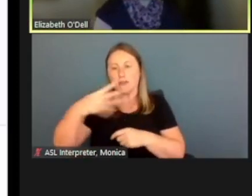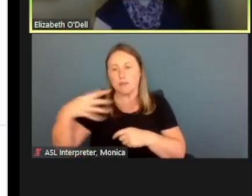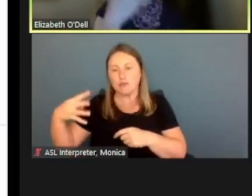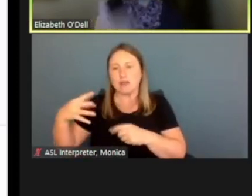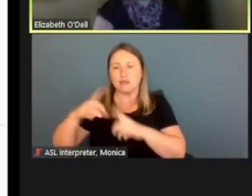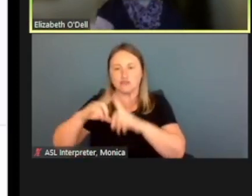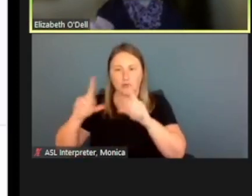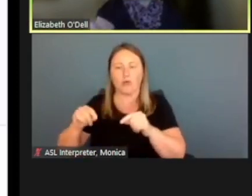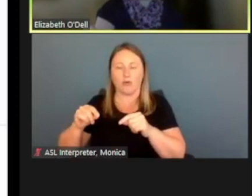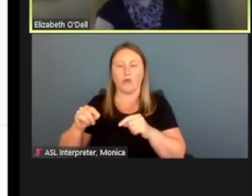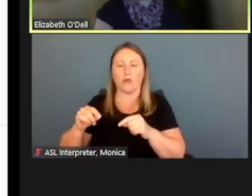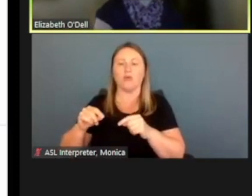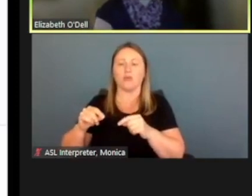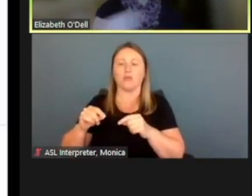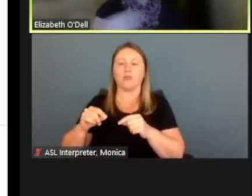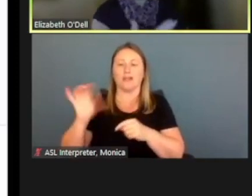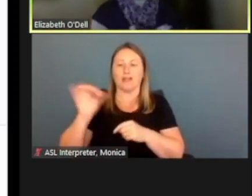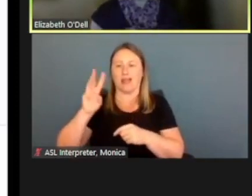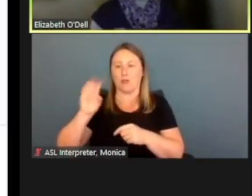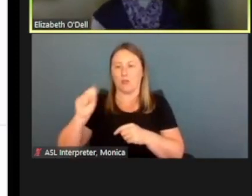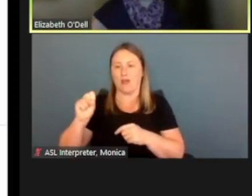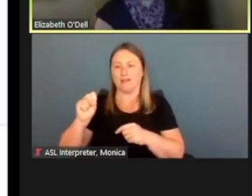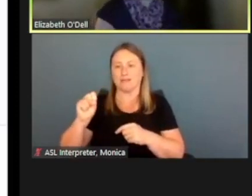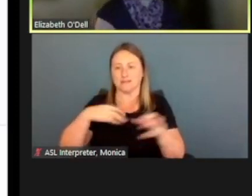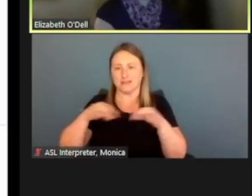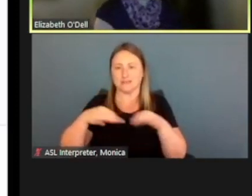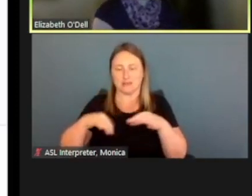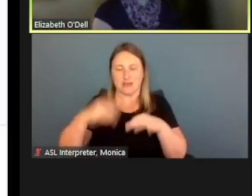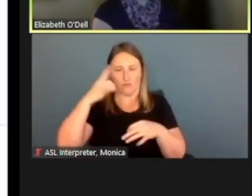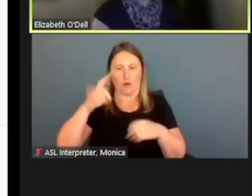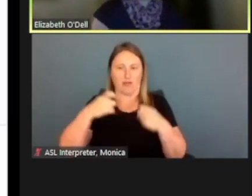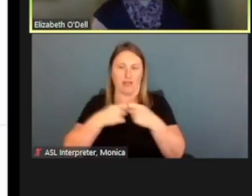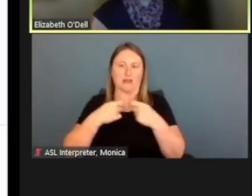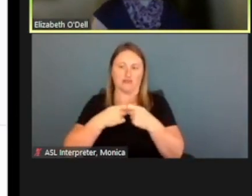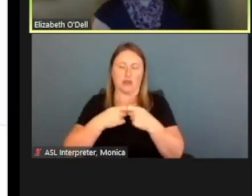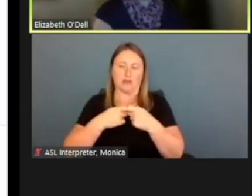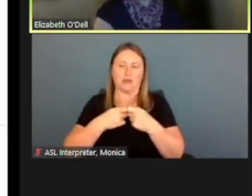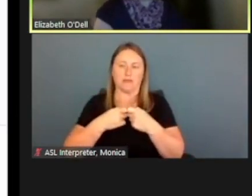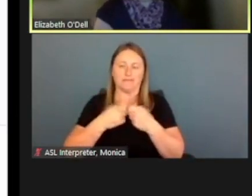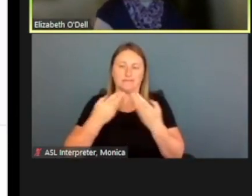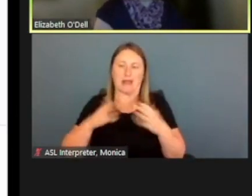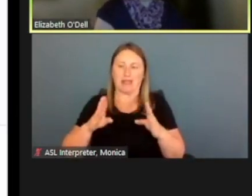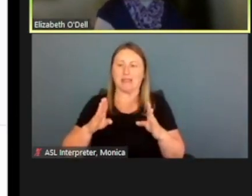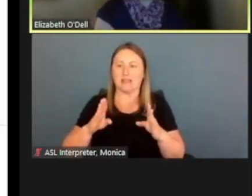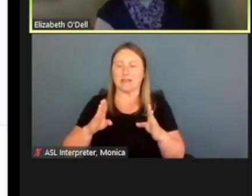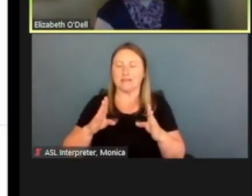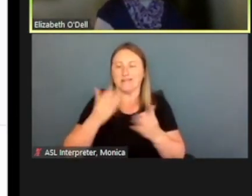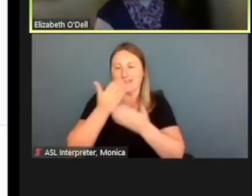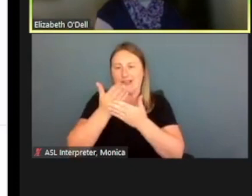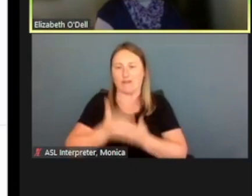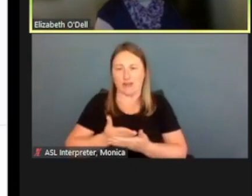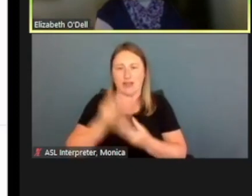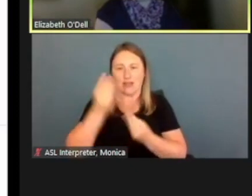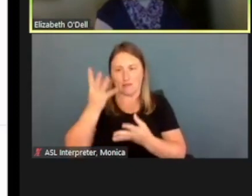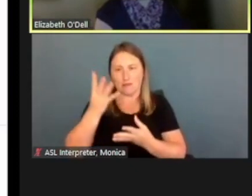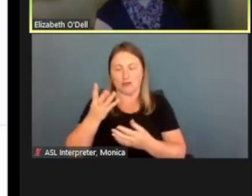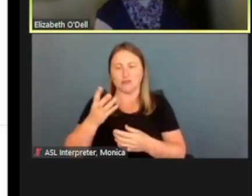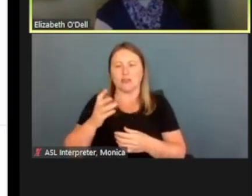Just like Wes said, for our electronic methods of verifying information that's available these days,